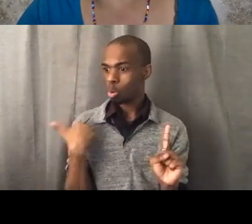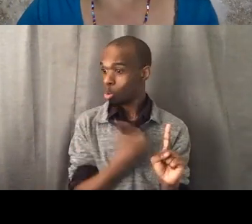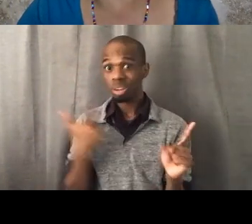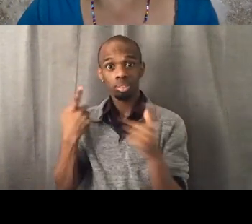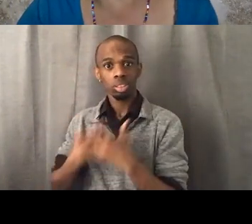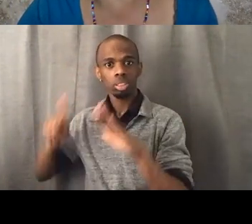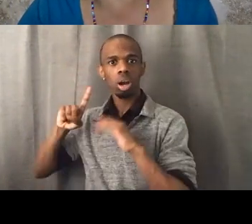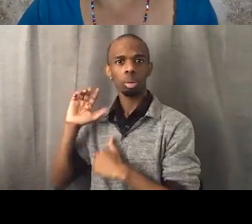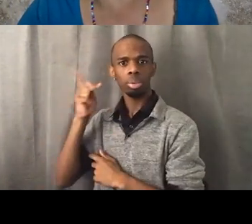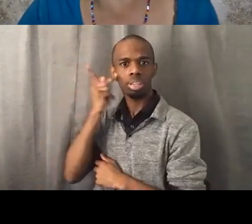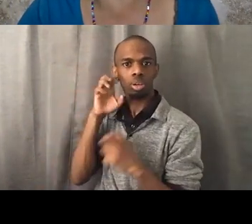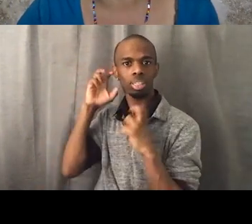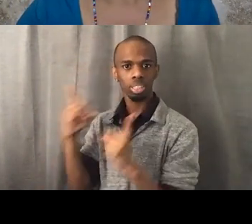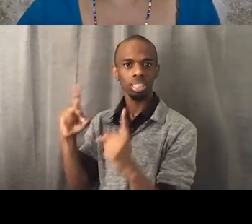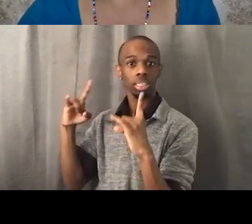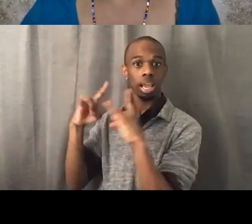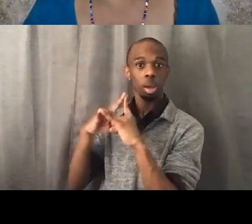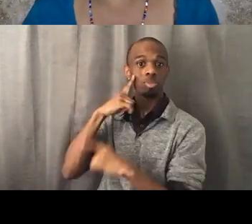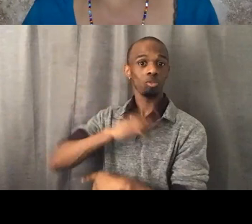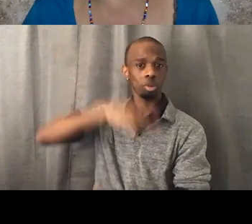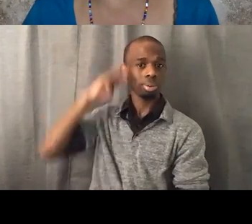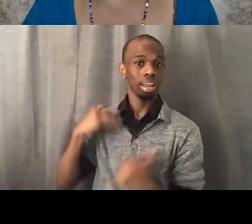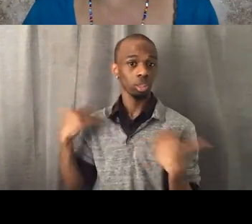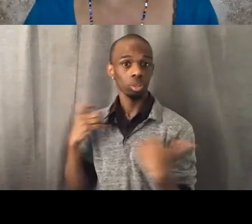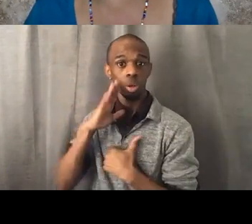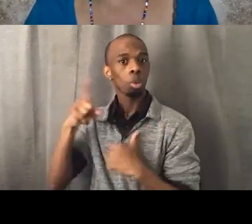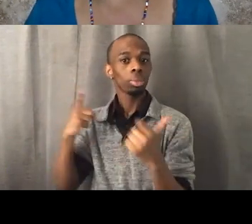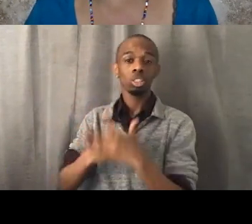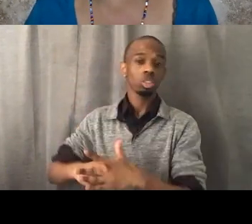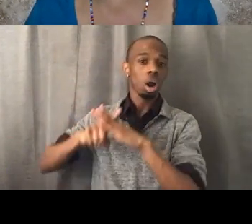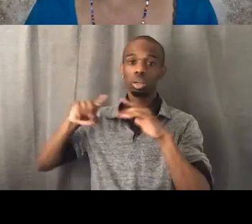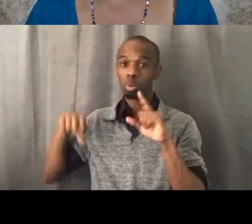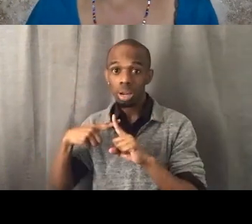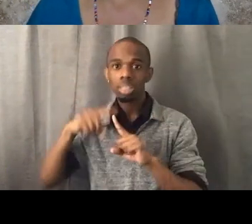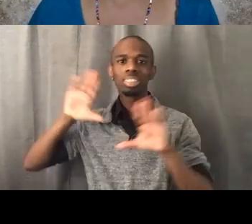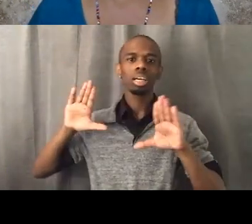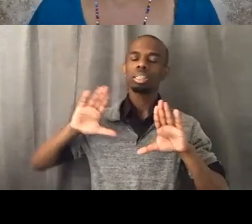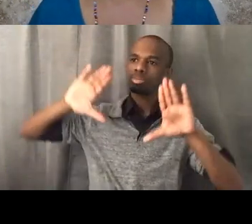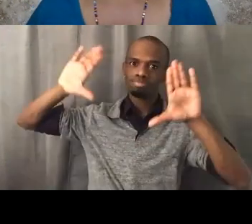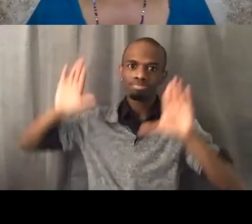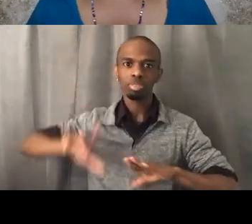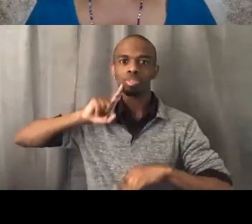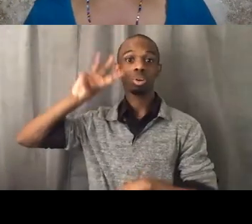for Black youth that kicks off on Sunday and every Sunday for six weeks during the summer,